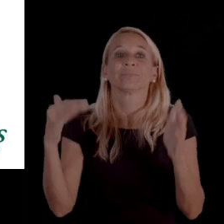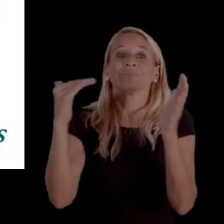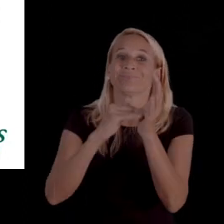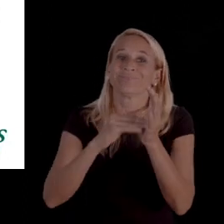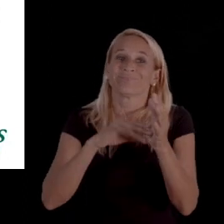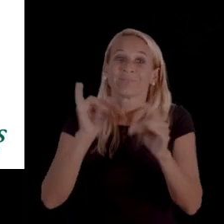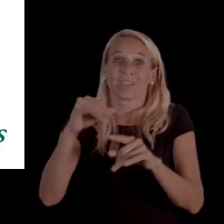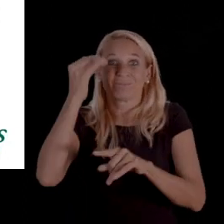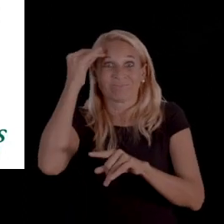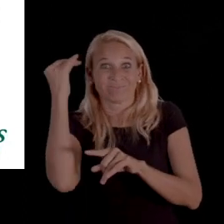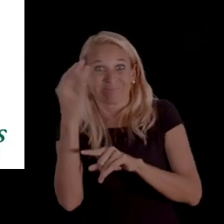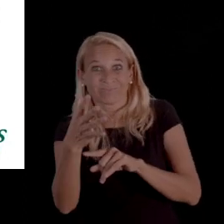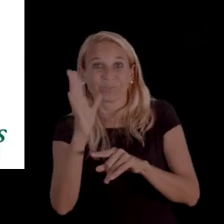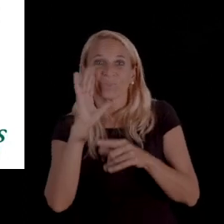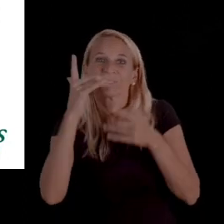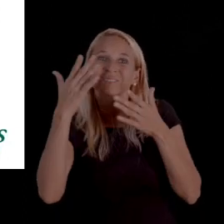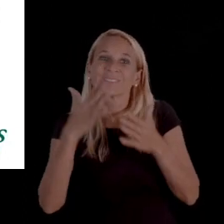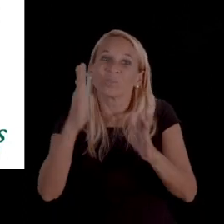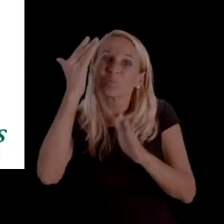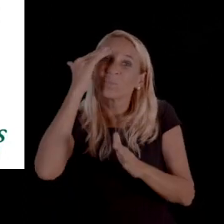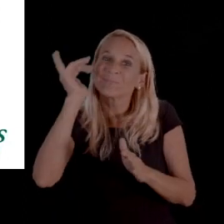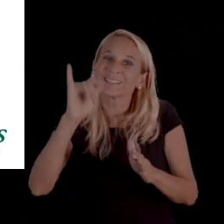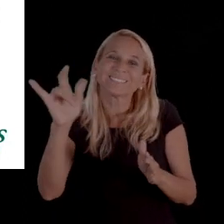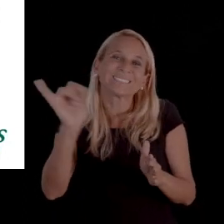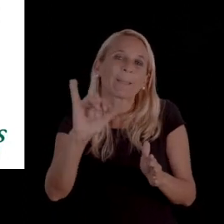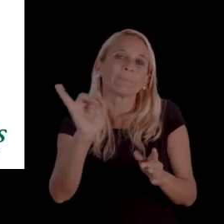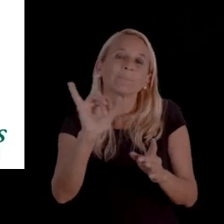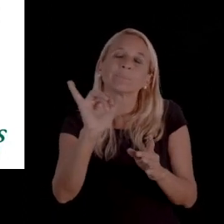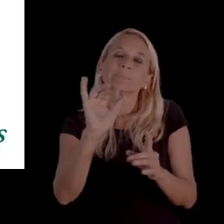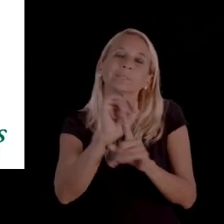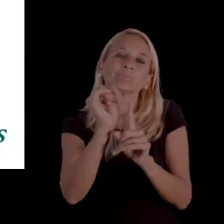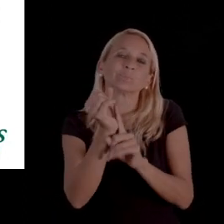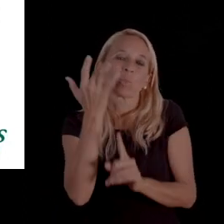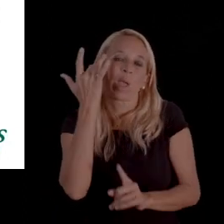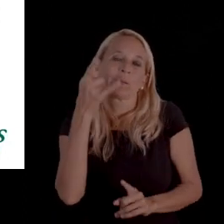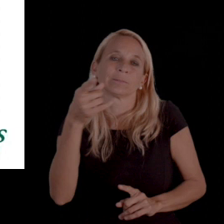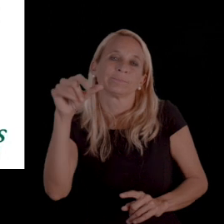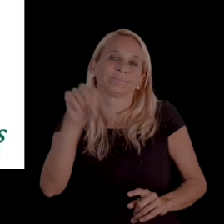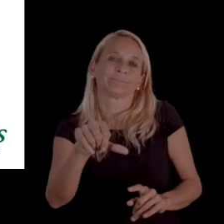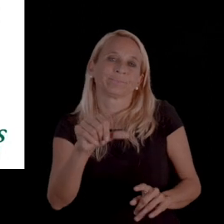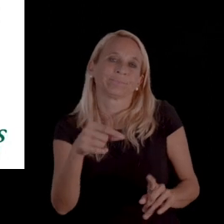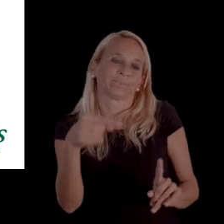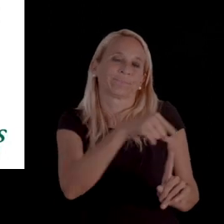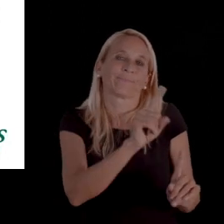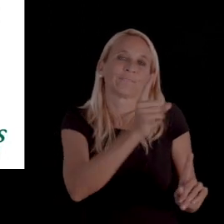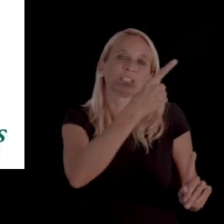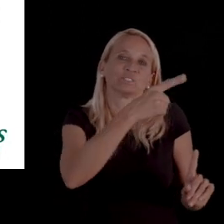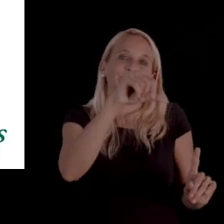Again, this notice is also gonna let you know it's the same kind of situation as your initial appeal,